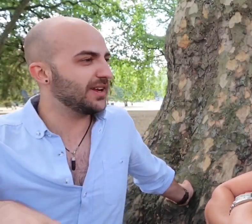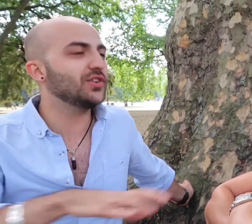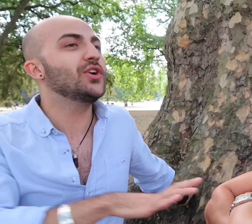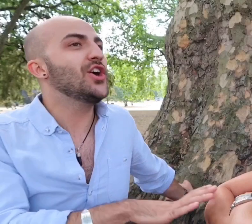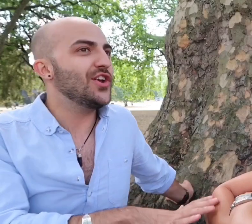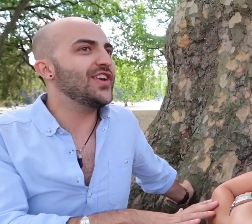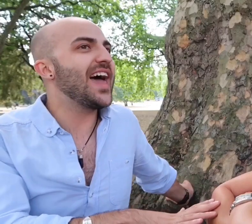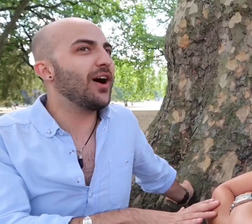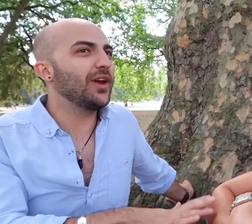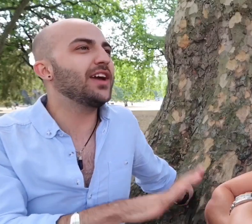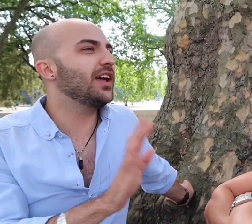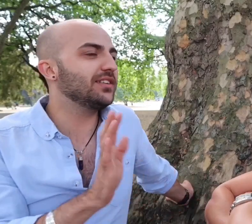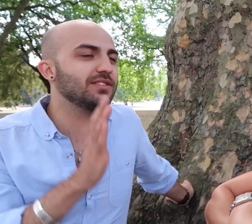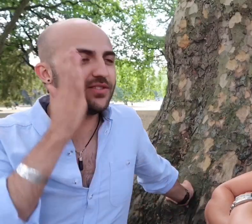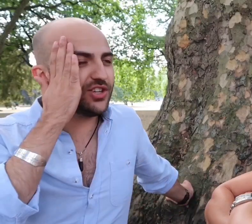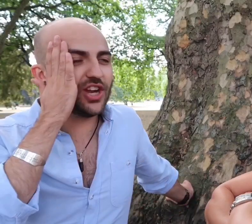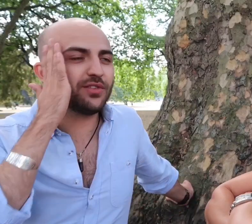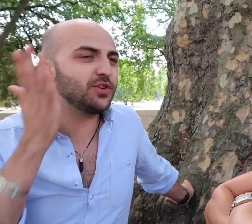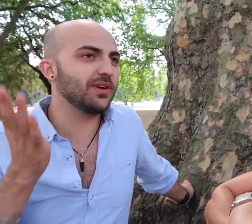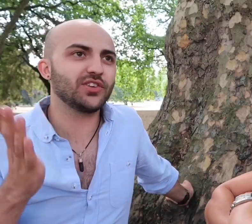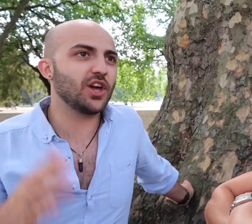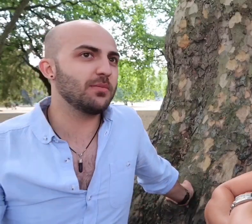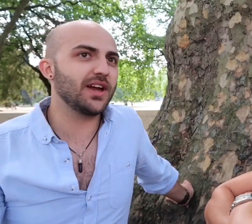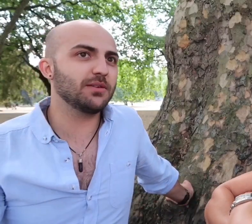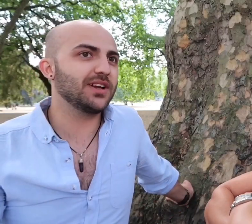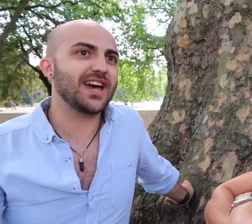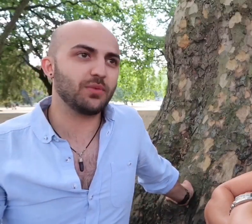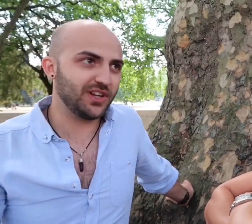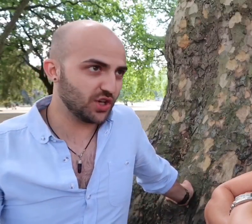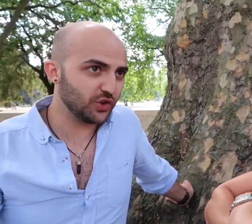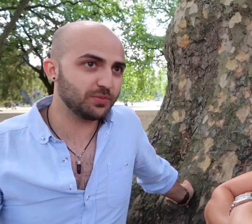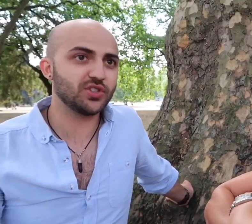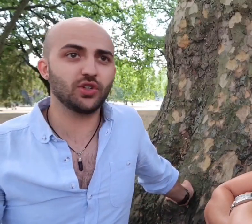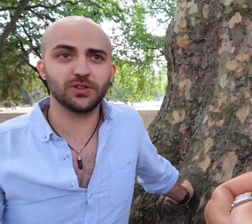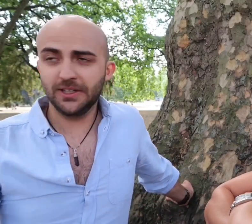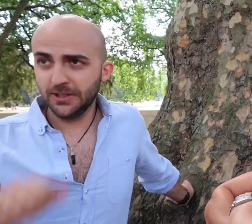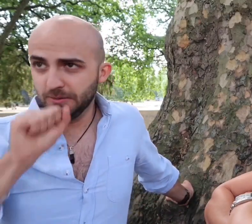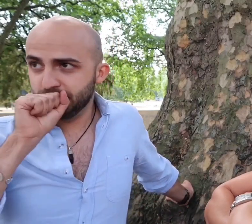so now like, you know a few months ago my dad went in to hospital I